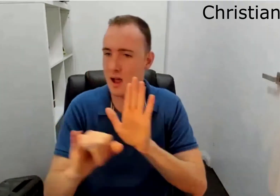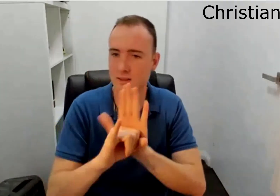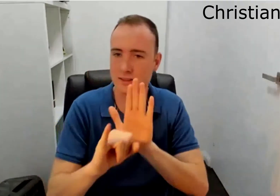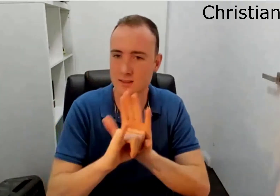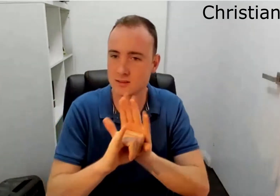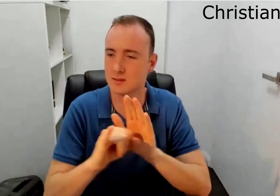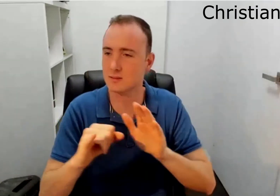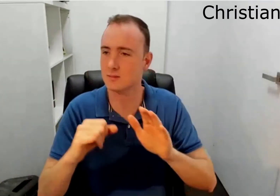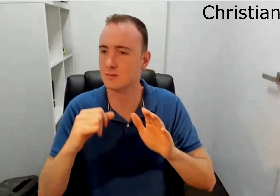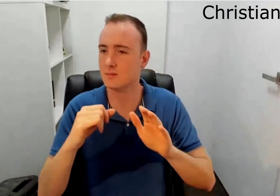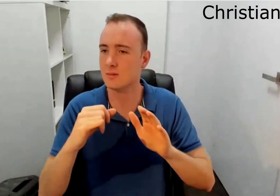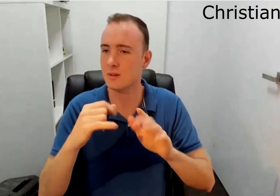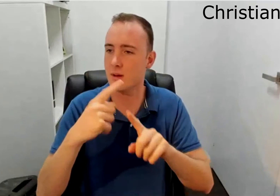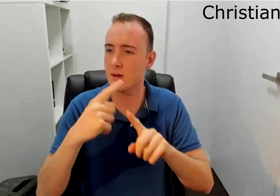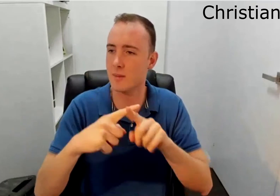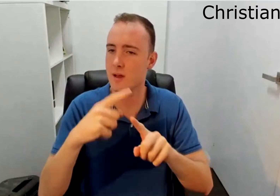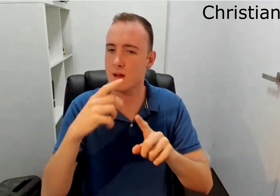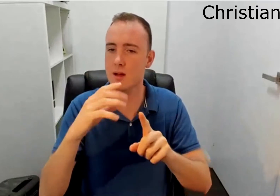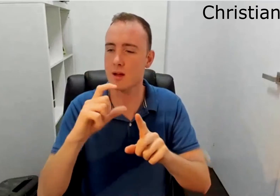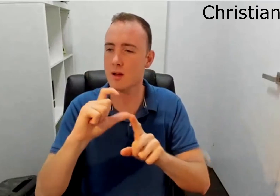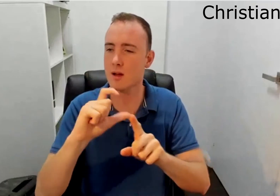But sign language also links to my identity